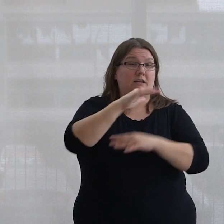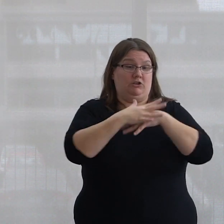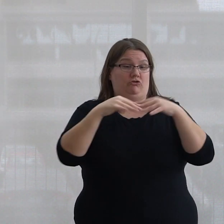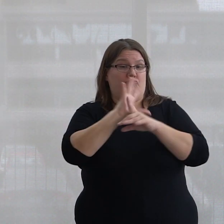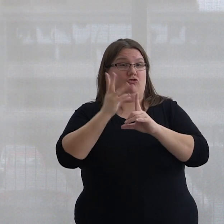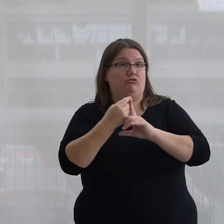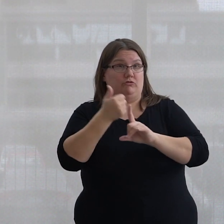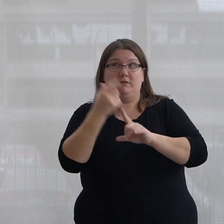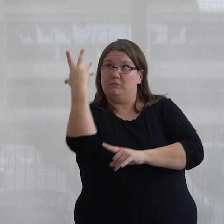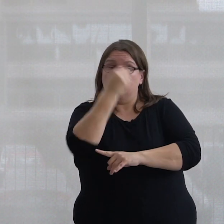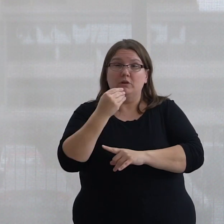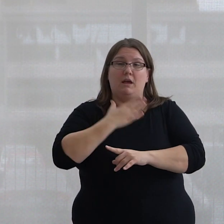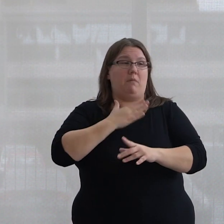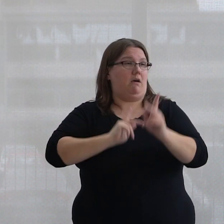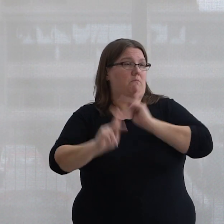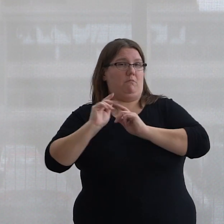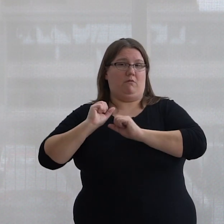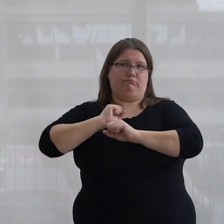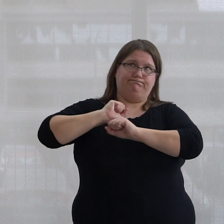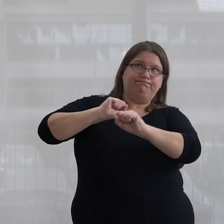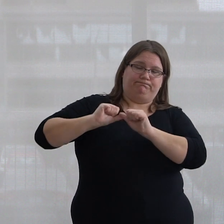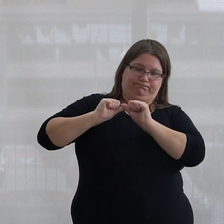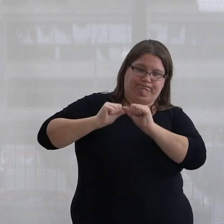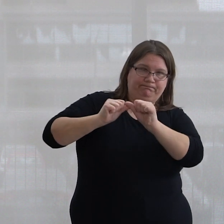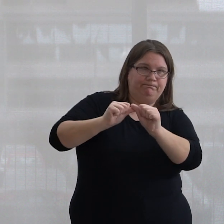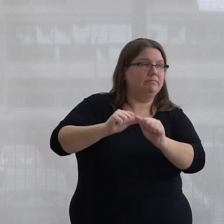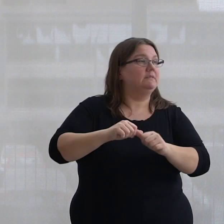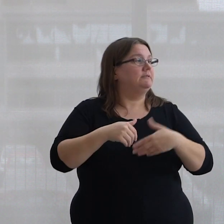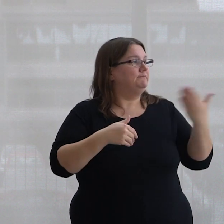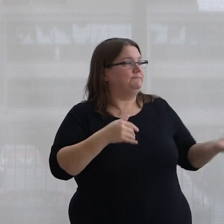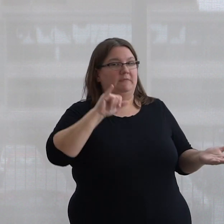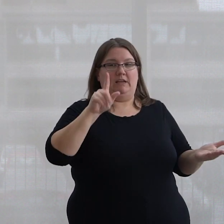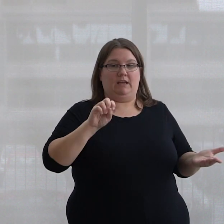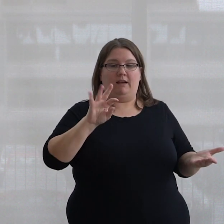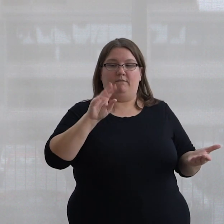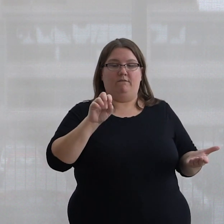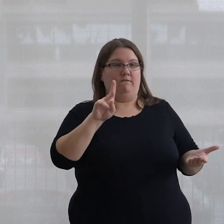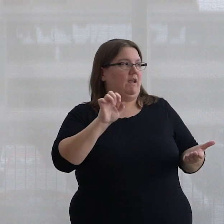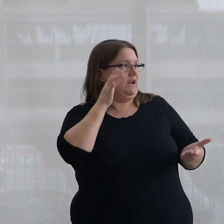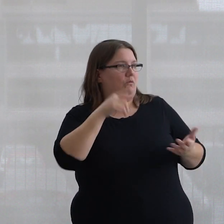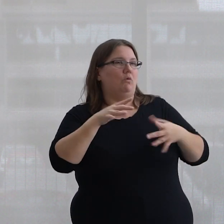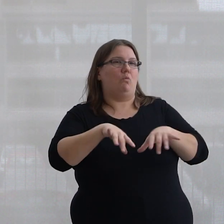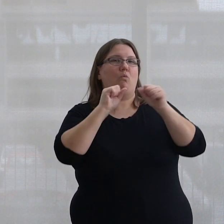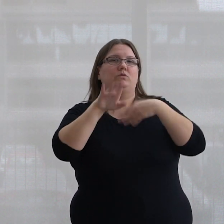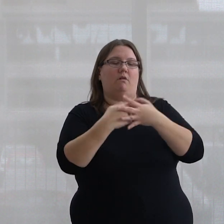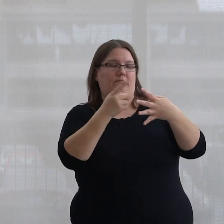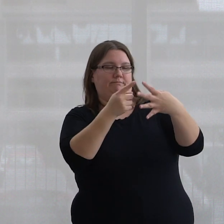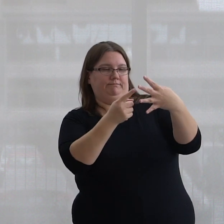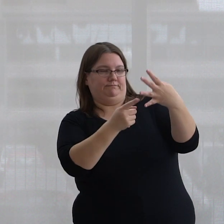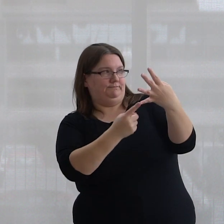and the resiliency of my peoples. I now would like to introduce Ian Fanning, who will be featured through all four of our conversational talks.